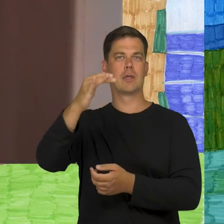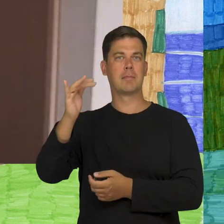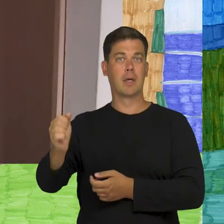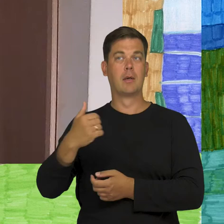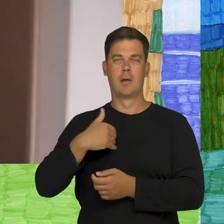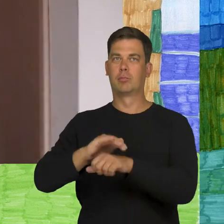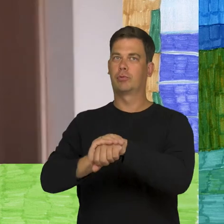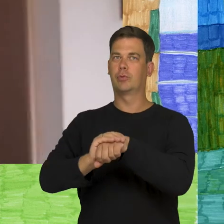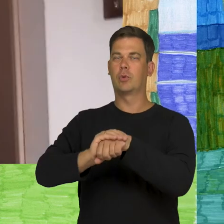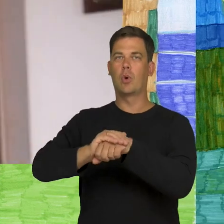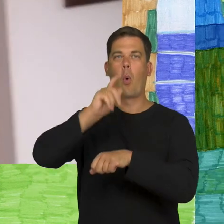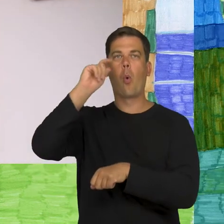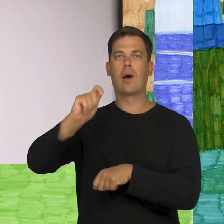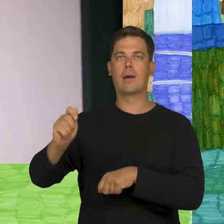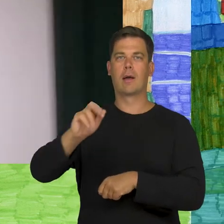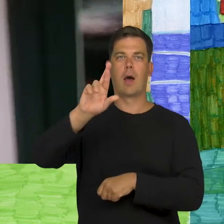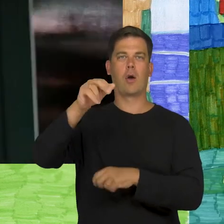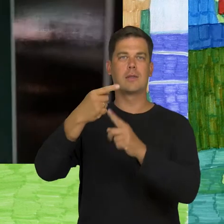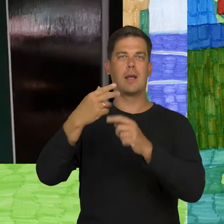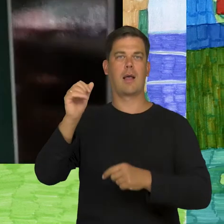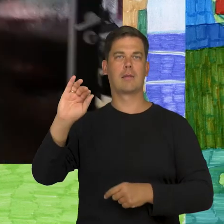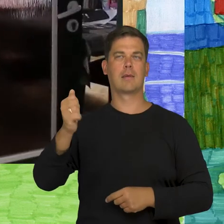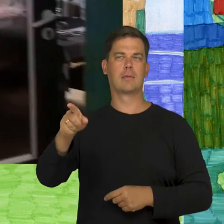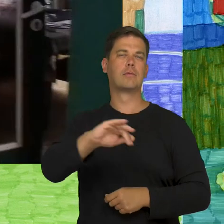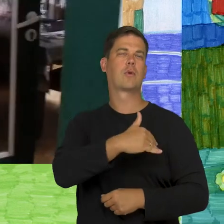I met a friend there, an Ukrainian girl, Roksana, in a special school.